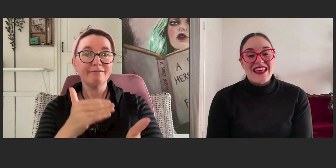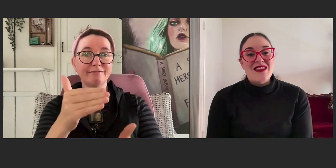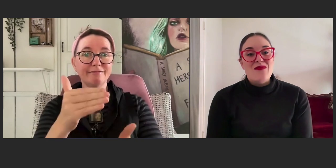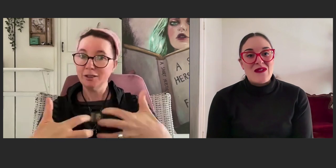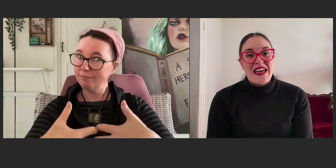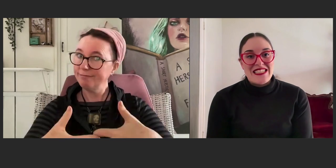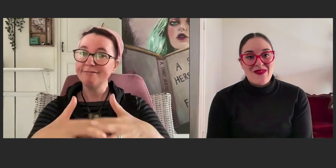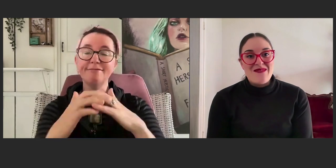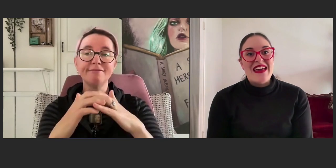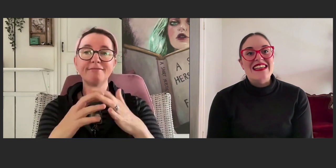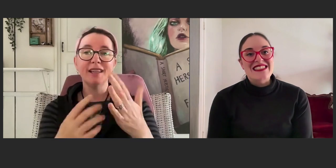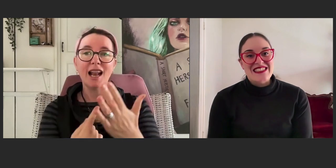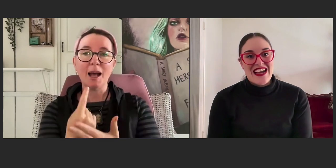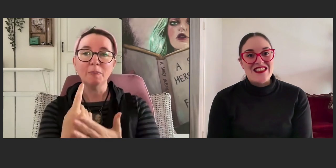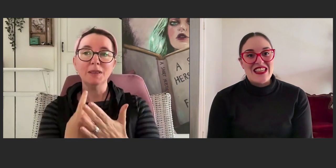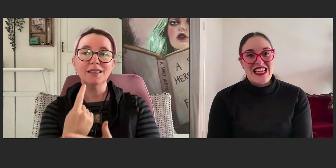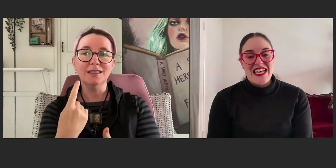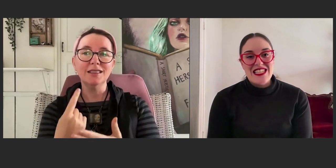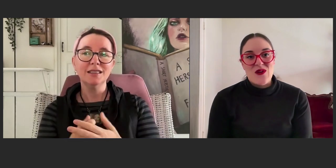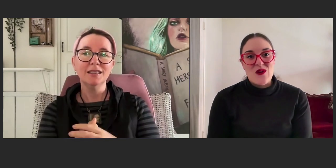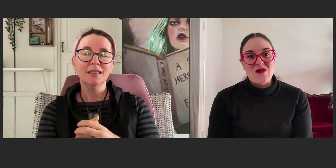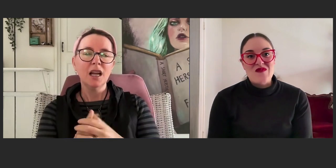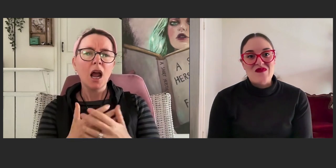then the book piece by piece gradually takes form.